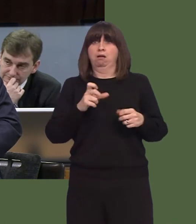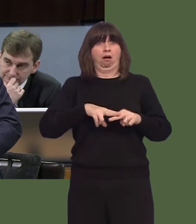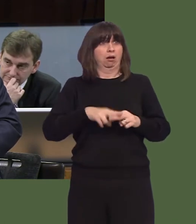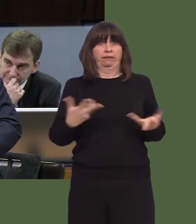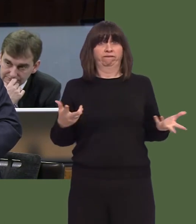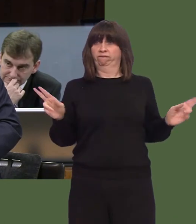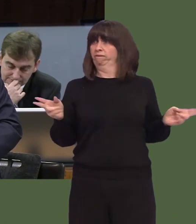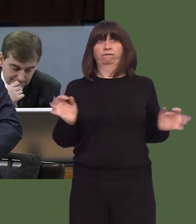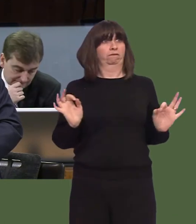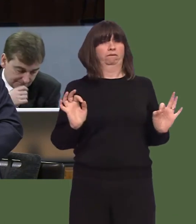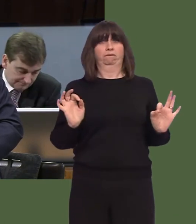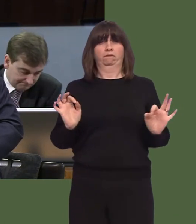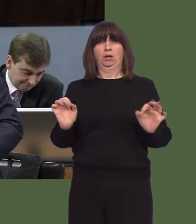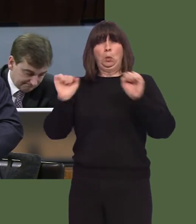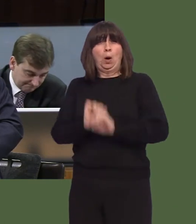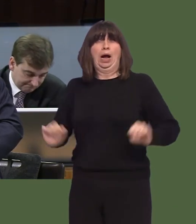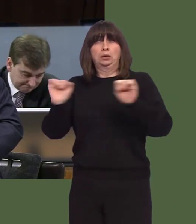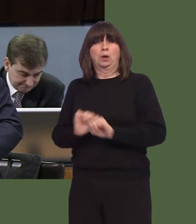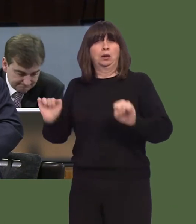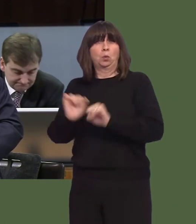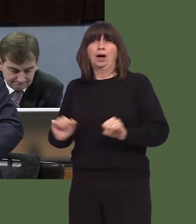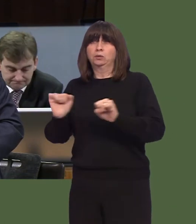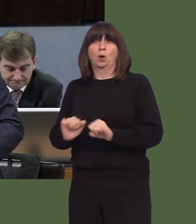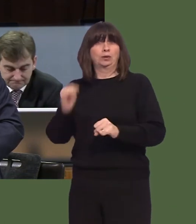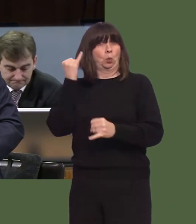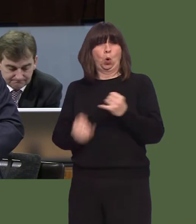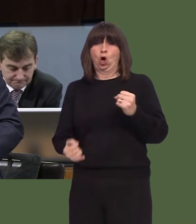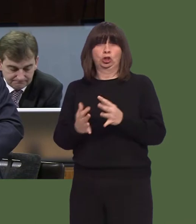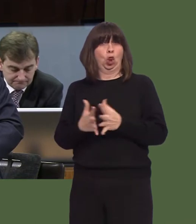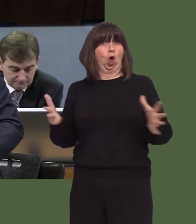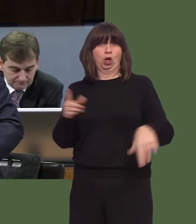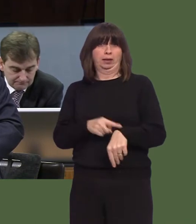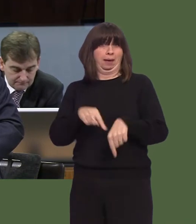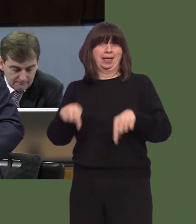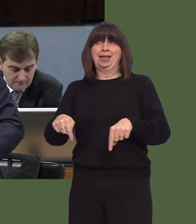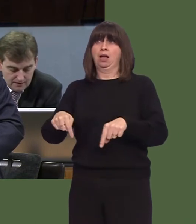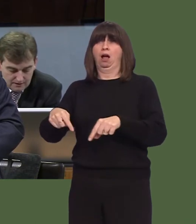There were chronic waiting times over and above what we've seen in other parts of the NHS in the United Kingdom.